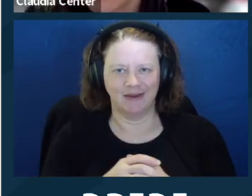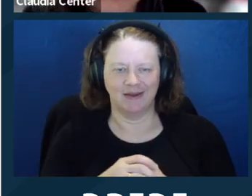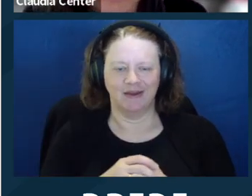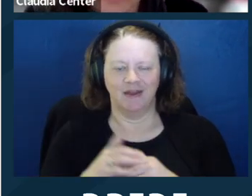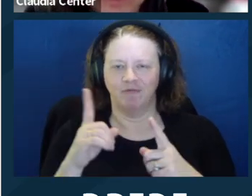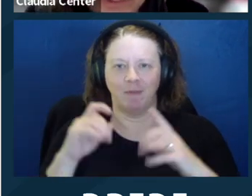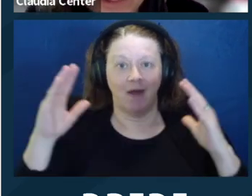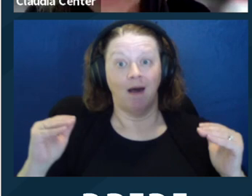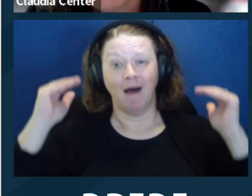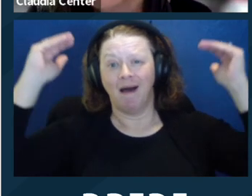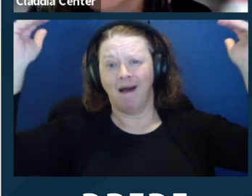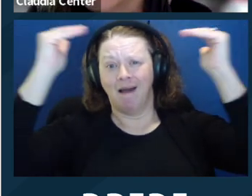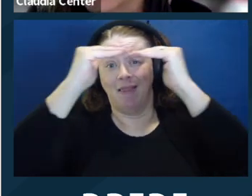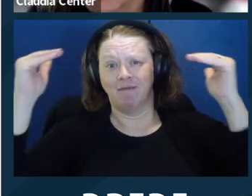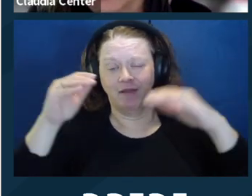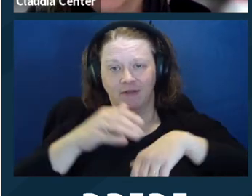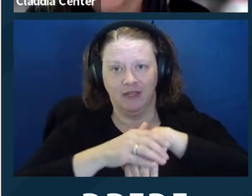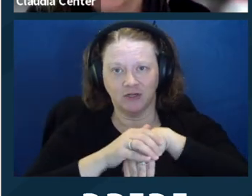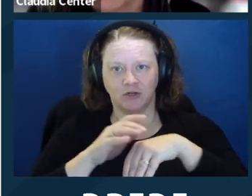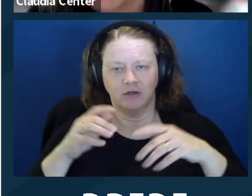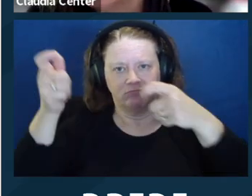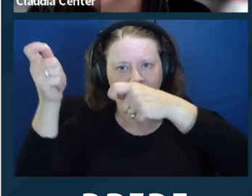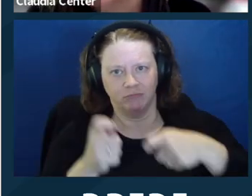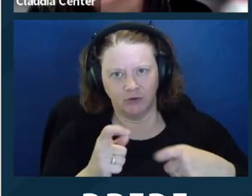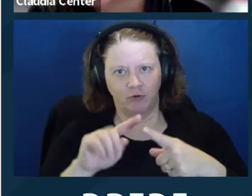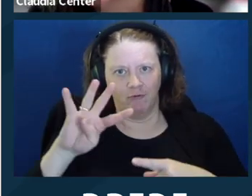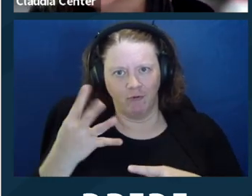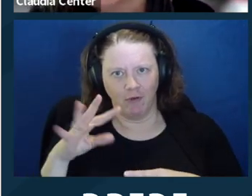how that goes. And next year, when we do this session again